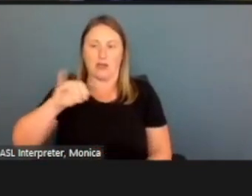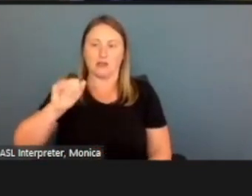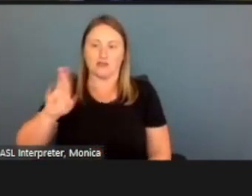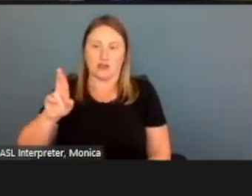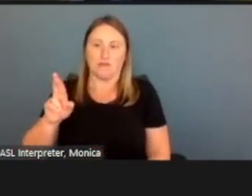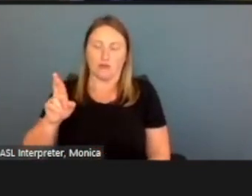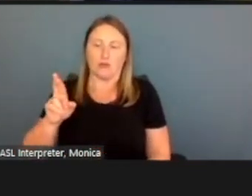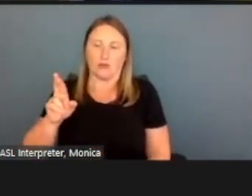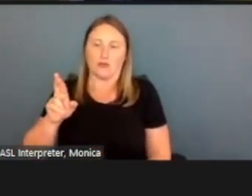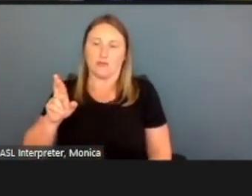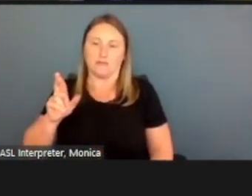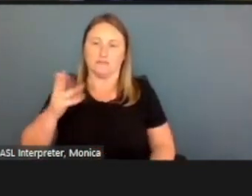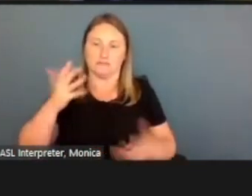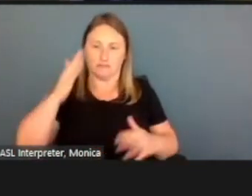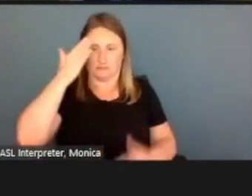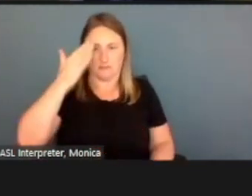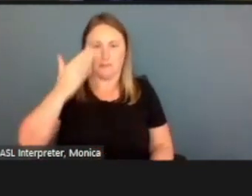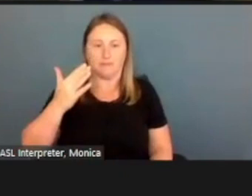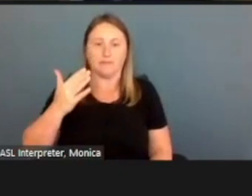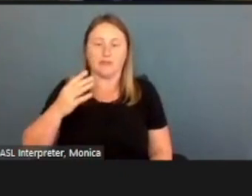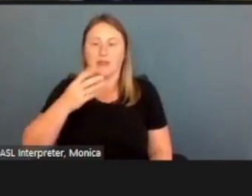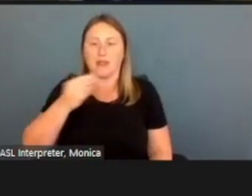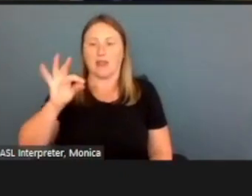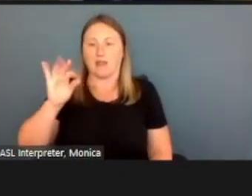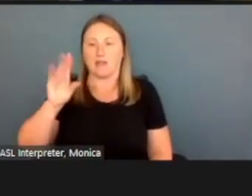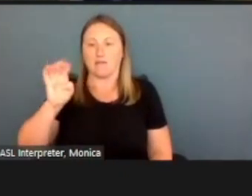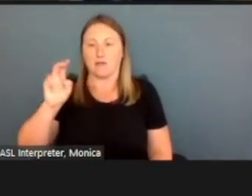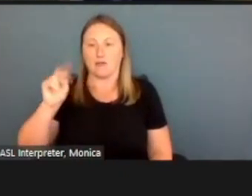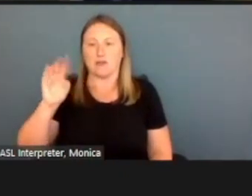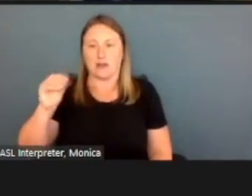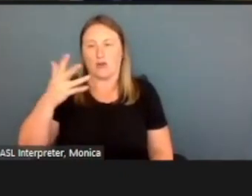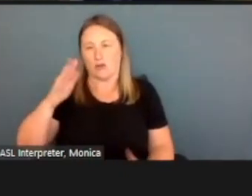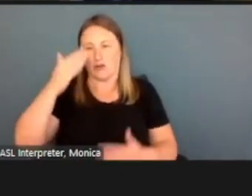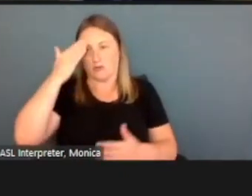and that Fernando is the spouse of Jennifer.